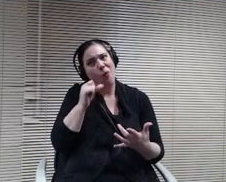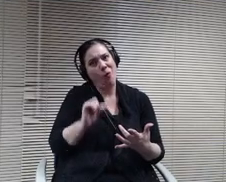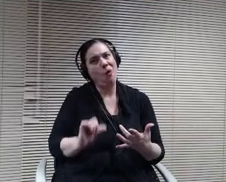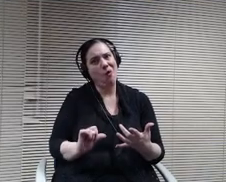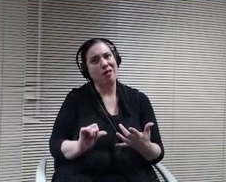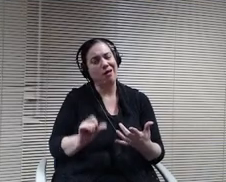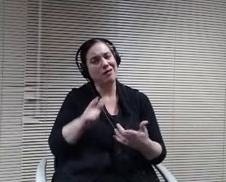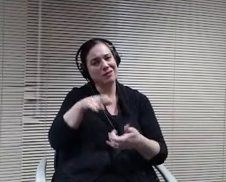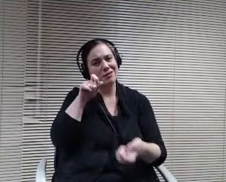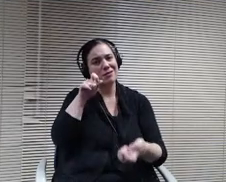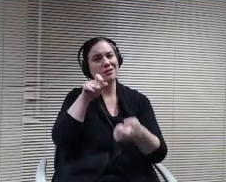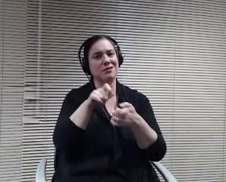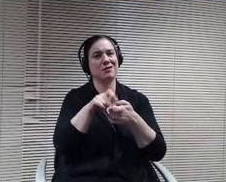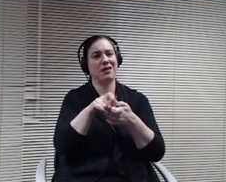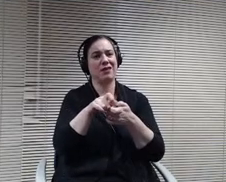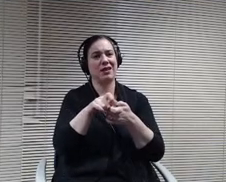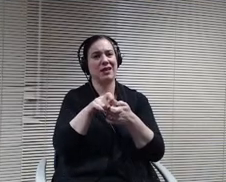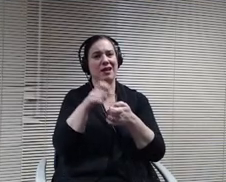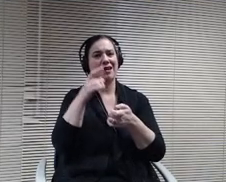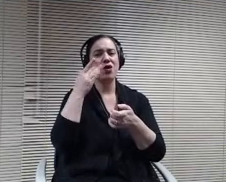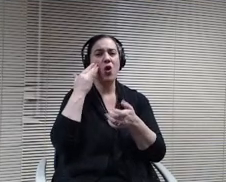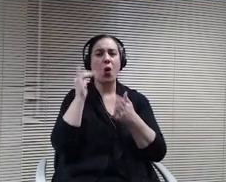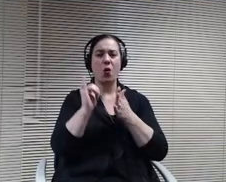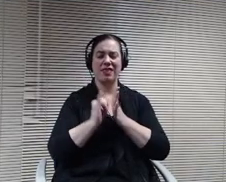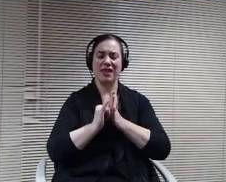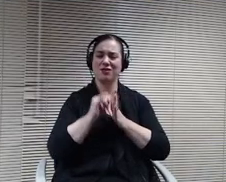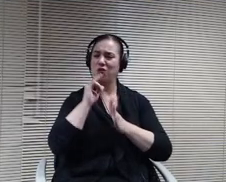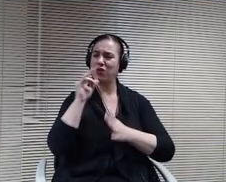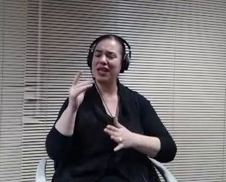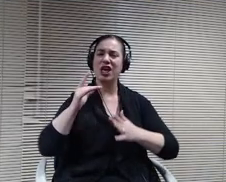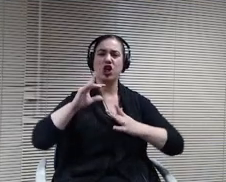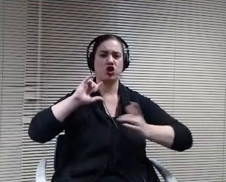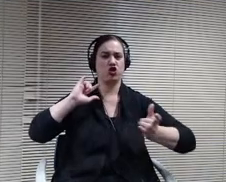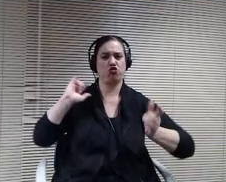incidents of covert either going up or going down rapidly.